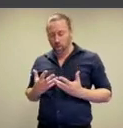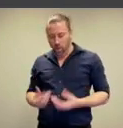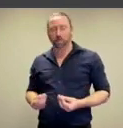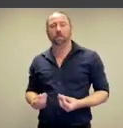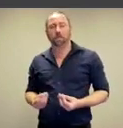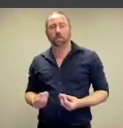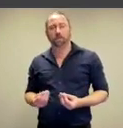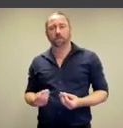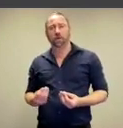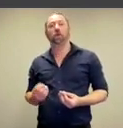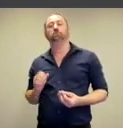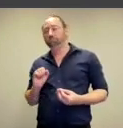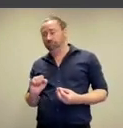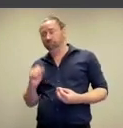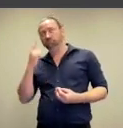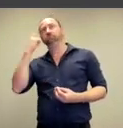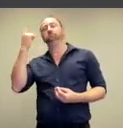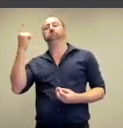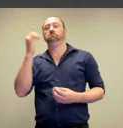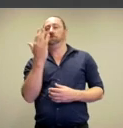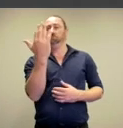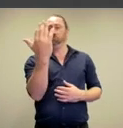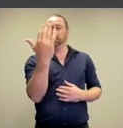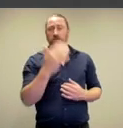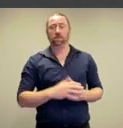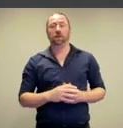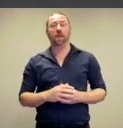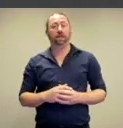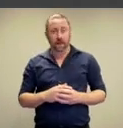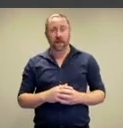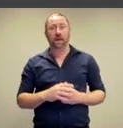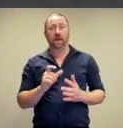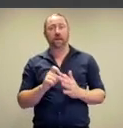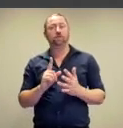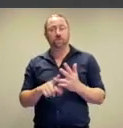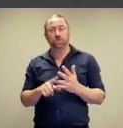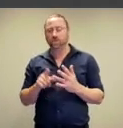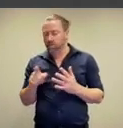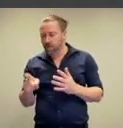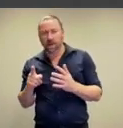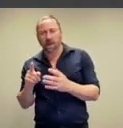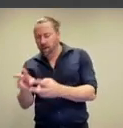bodily disappearance, she would stand